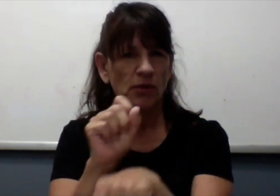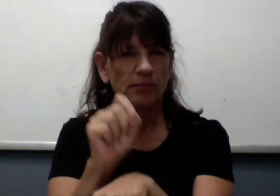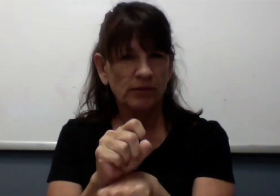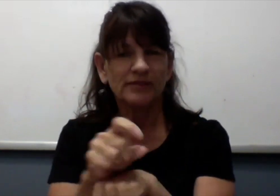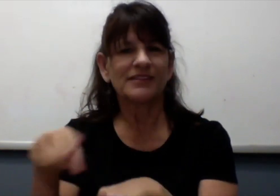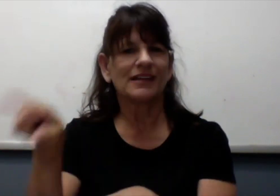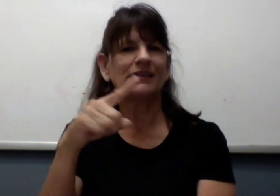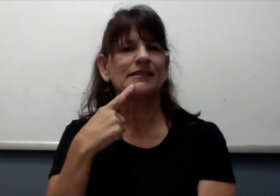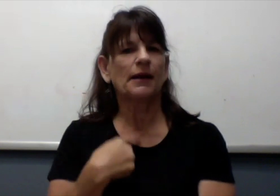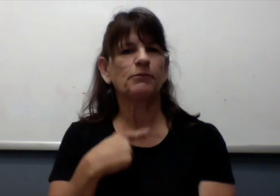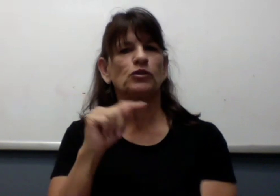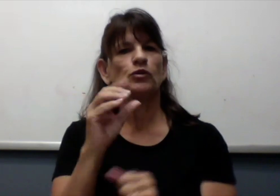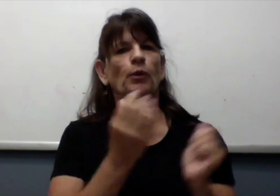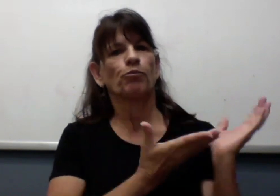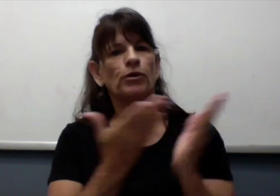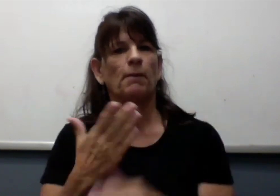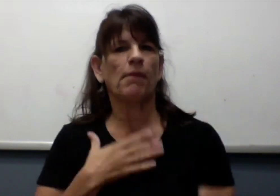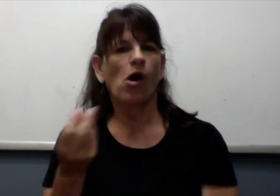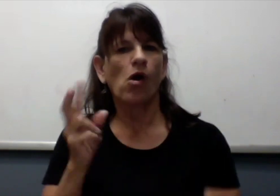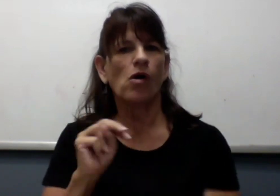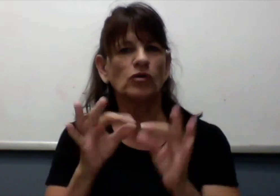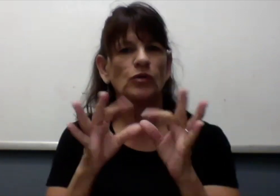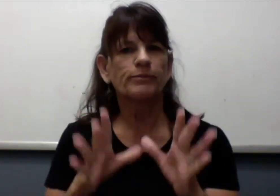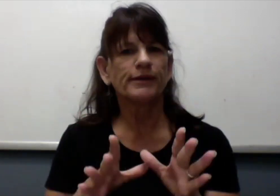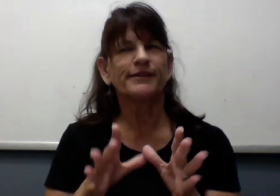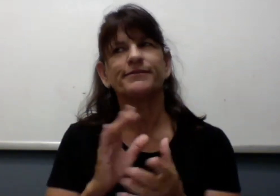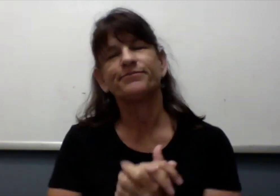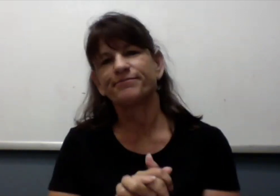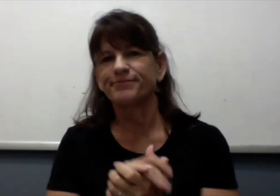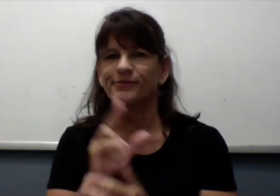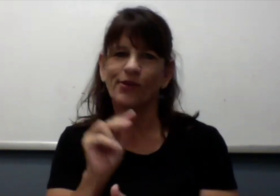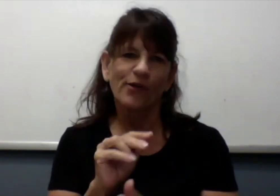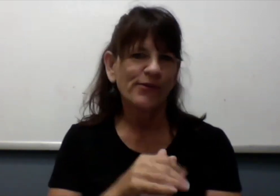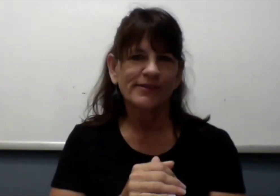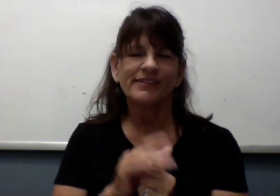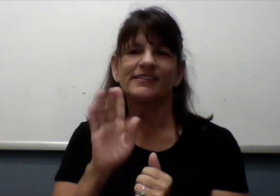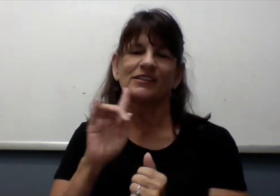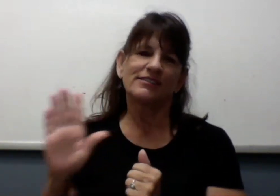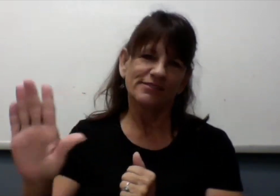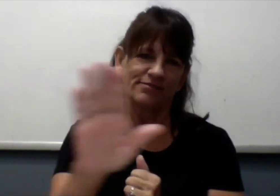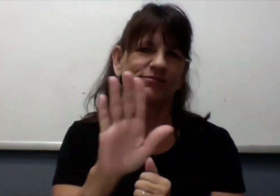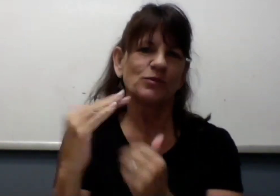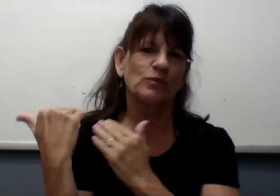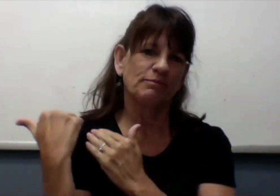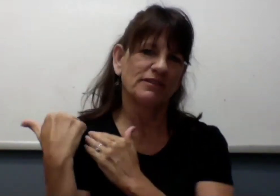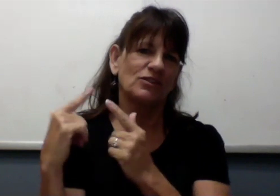Sometimes when I call the doctor's office to make an appointment for myself, they will tell me that I need to bring my own interpreter with me.